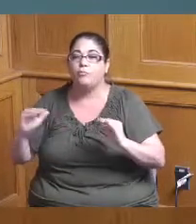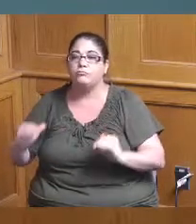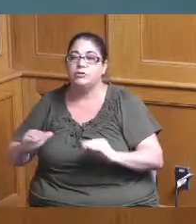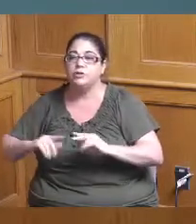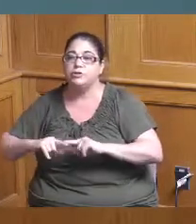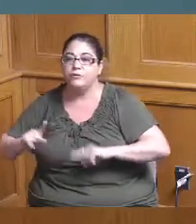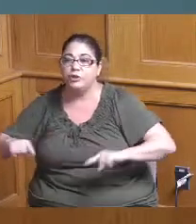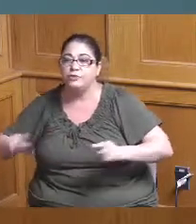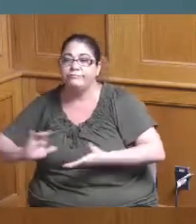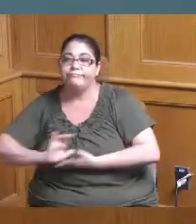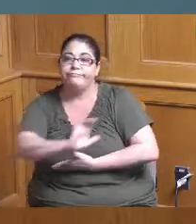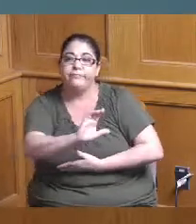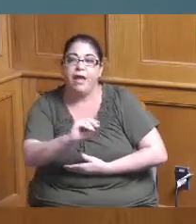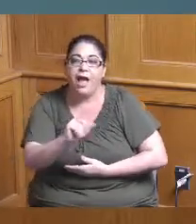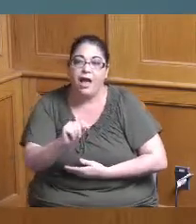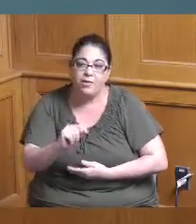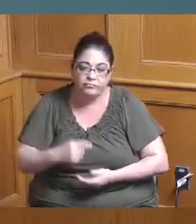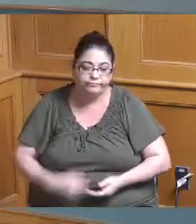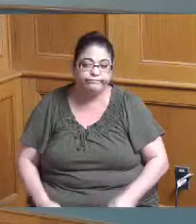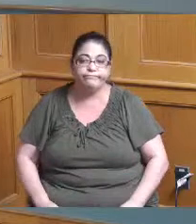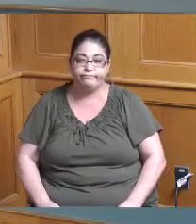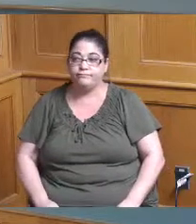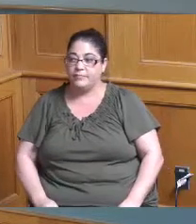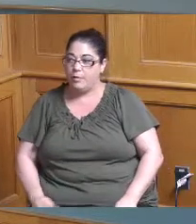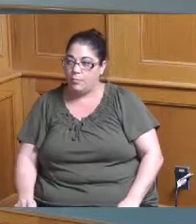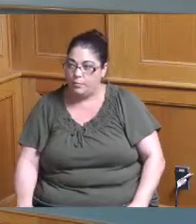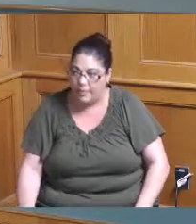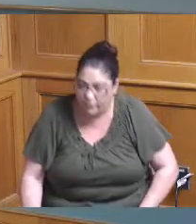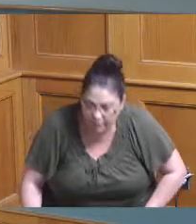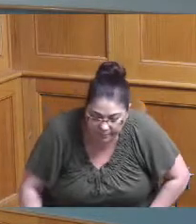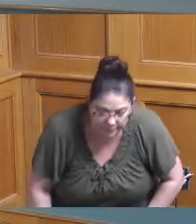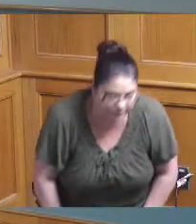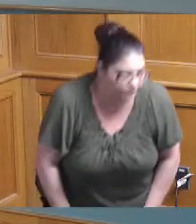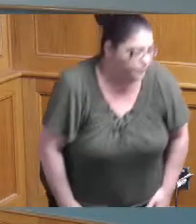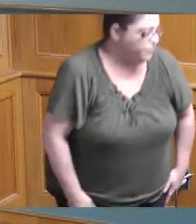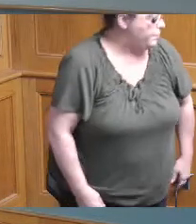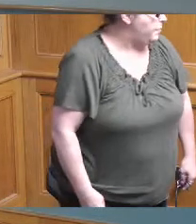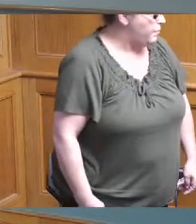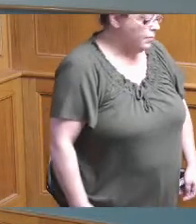so okay okay all right let's if I can get my clicker to work here yep we will